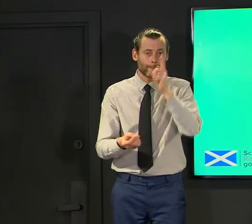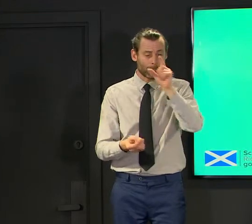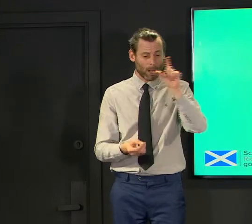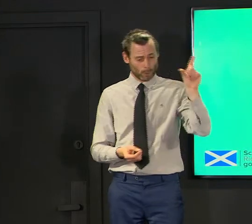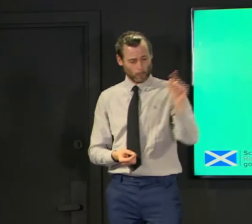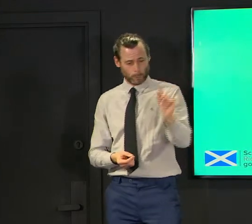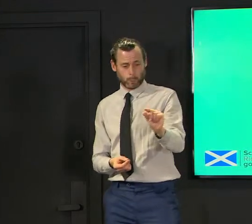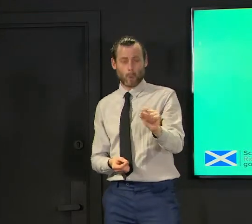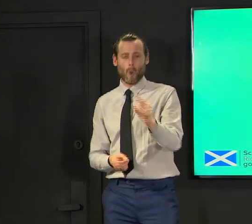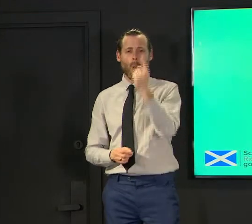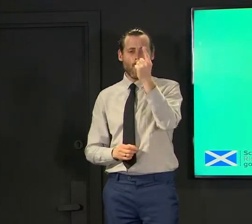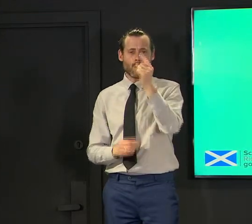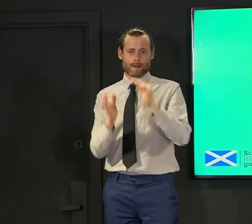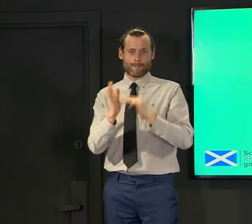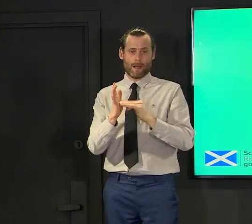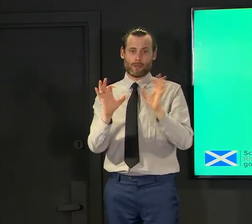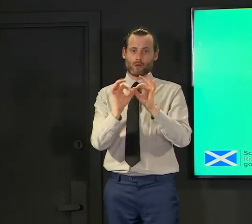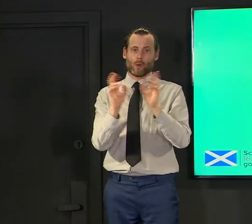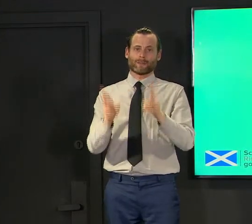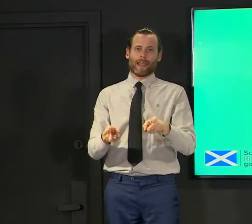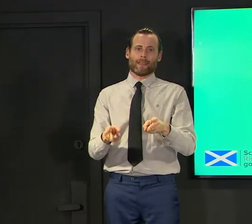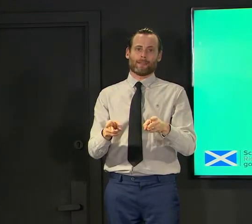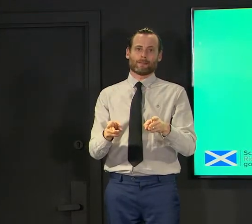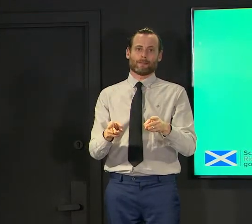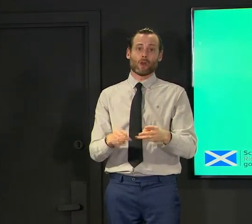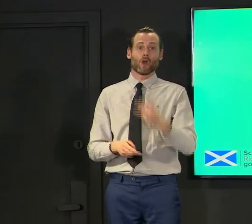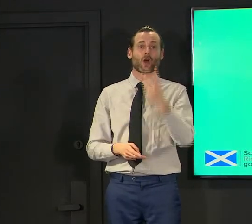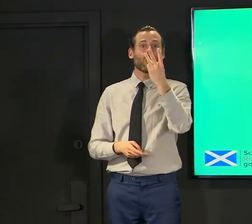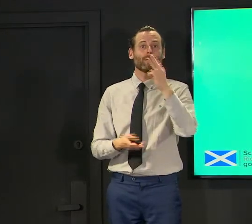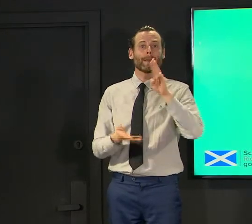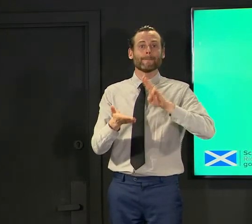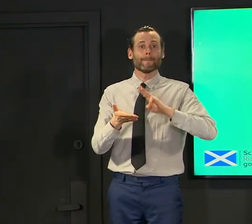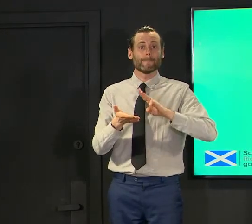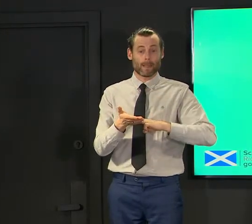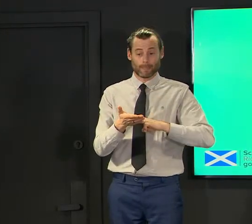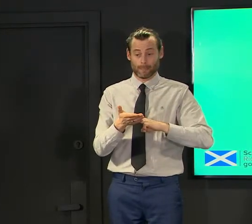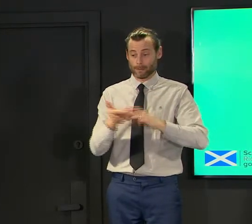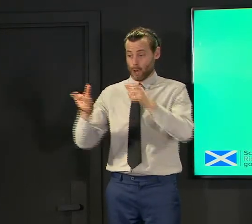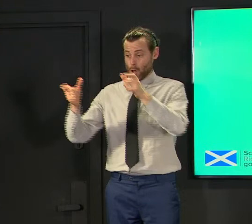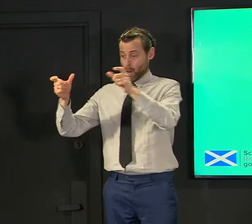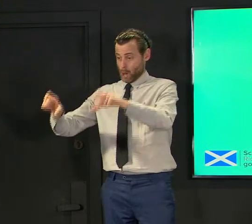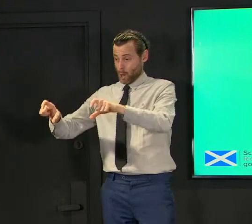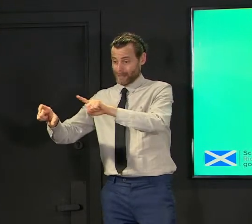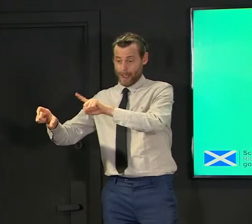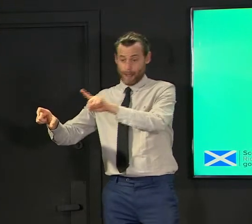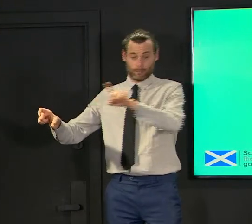with nobody dying of covid three months after a lockdown so you don't have to do it indefinitely